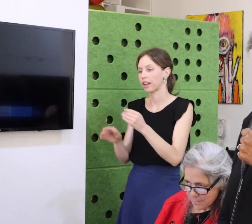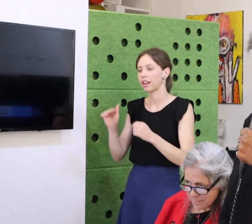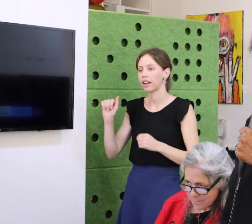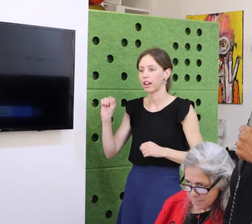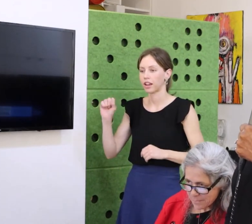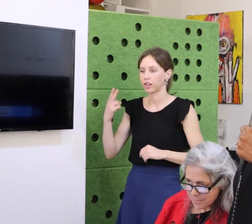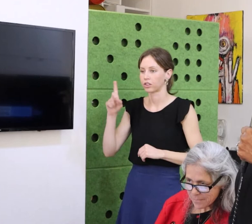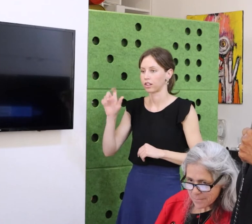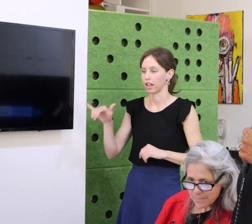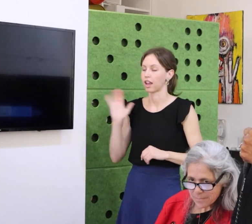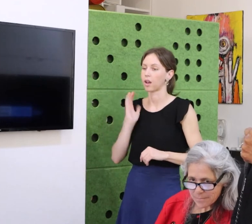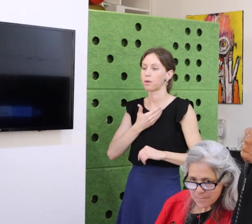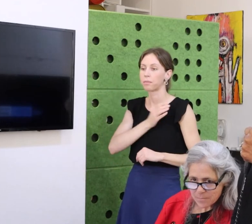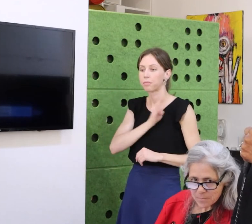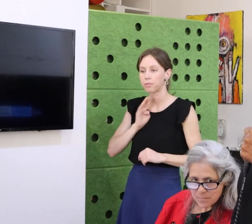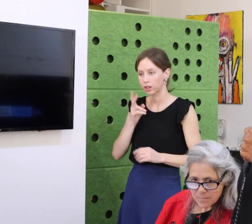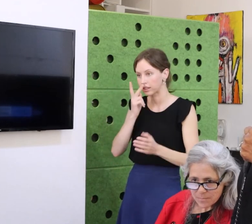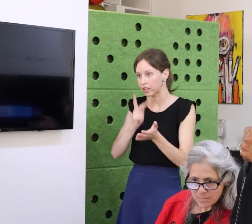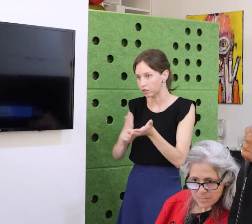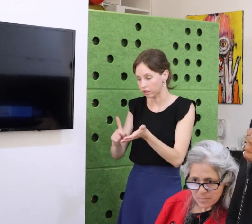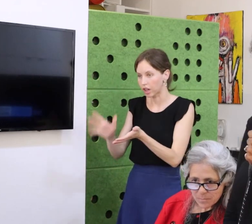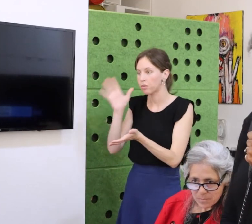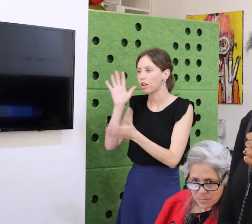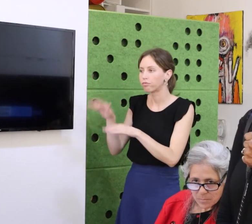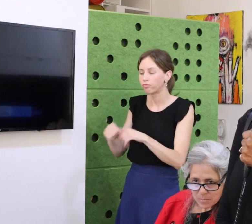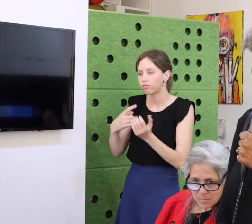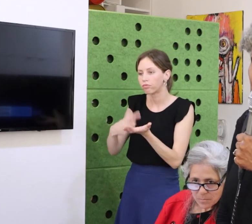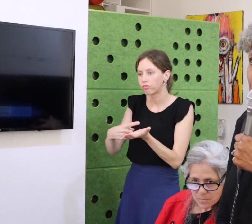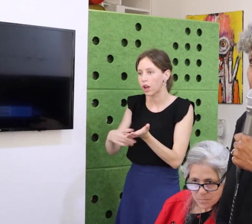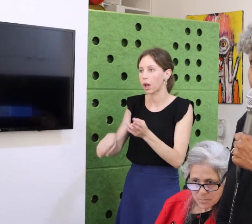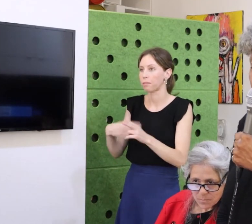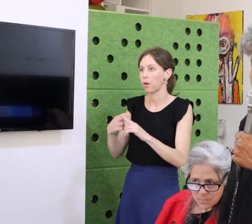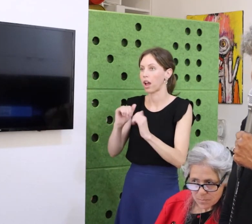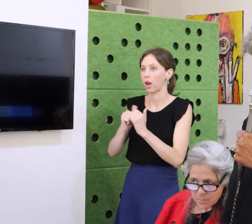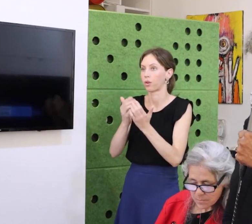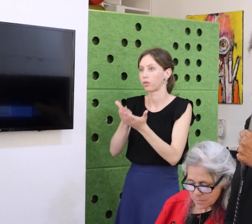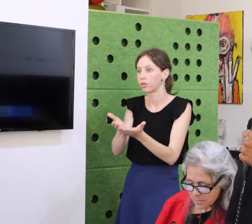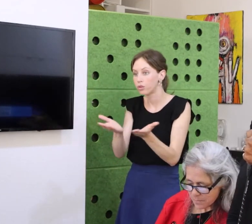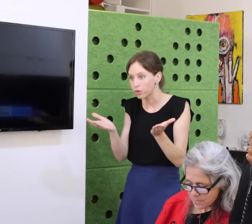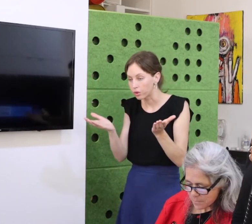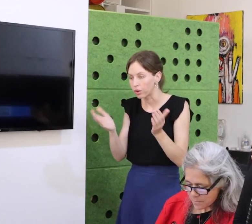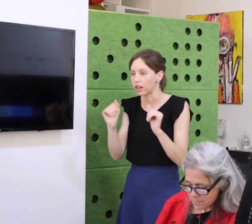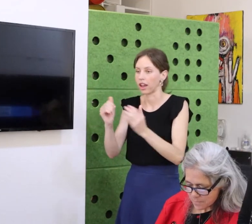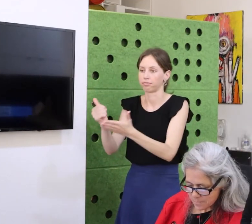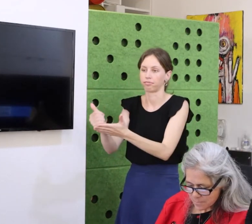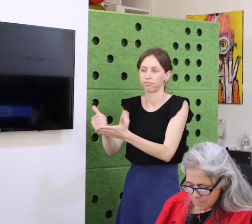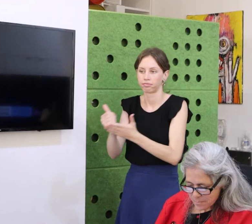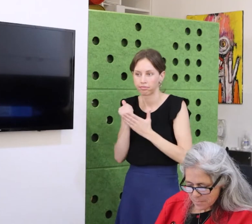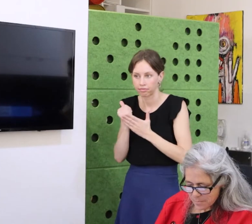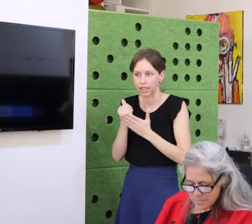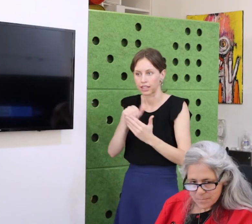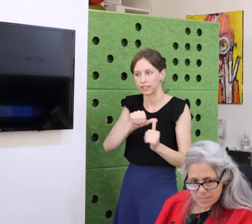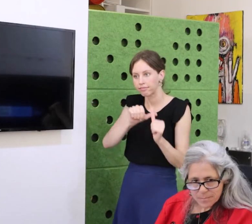great organizations that represent single disability types.